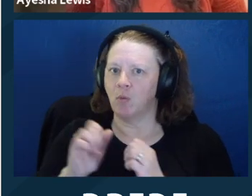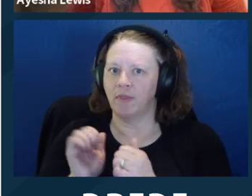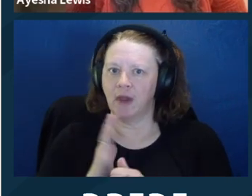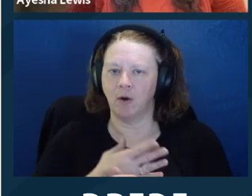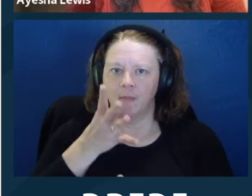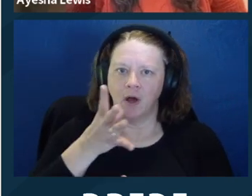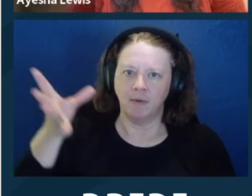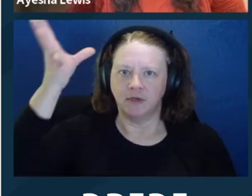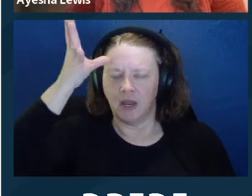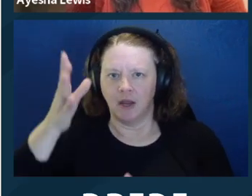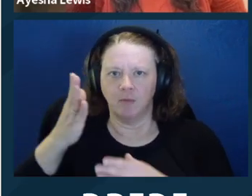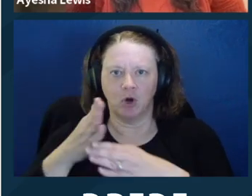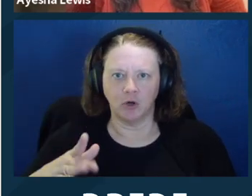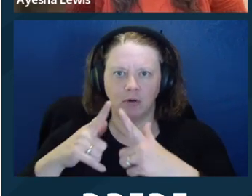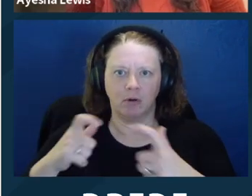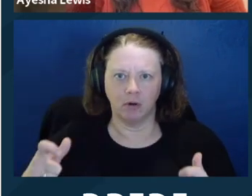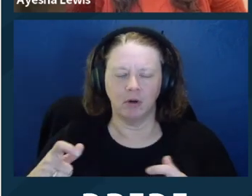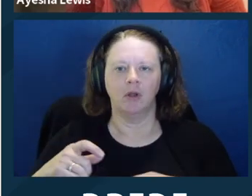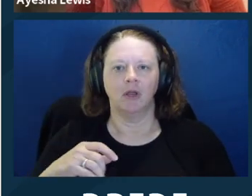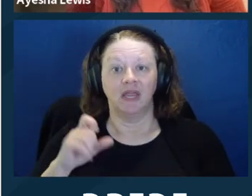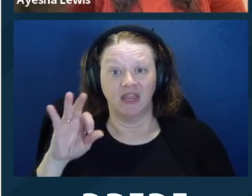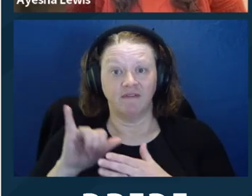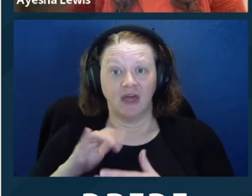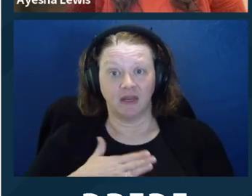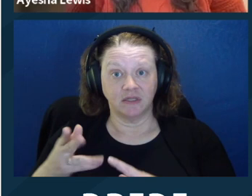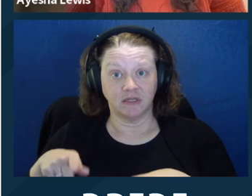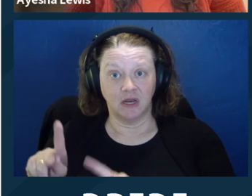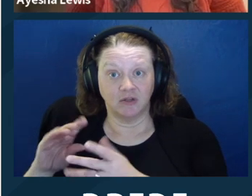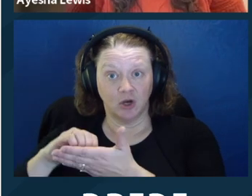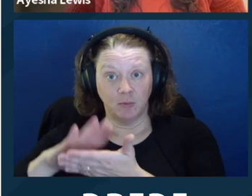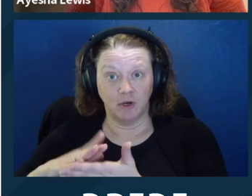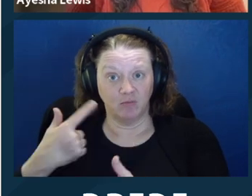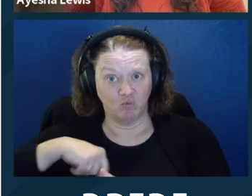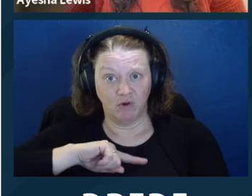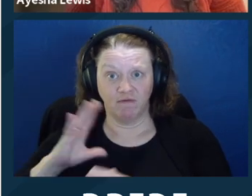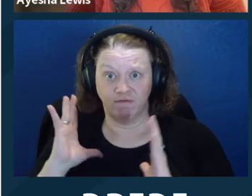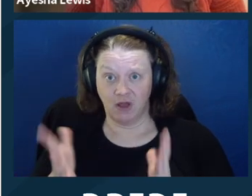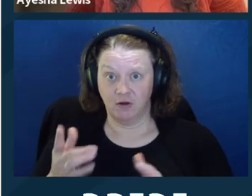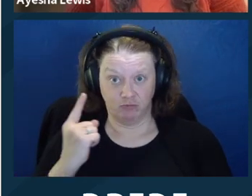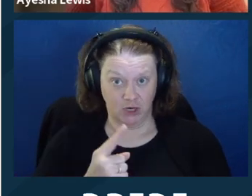say they would like us to speak with, say, Mom, Dad, partner, friend, et cetera. So long